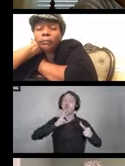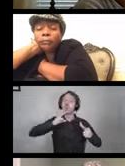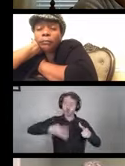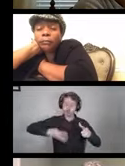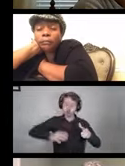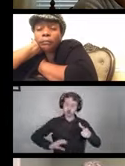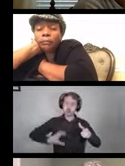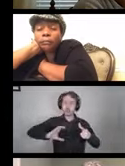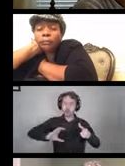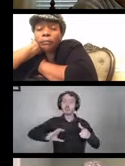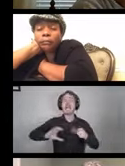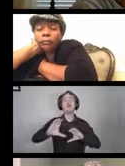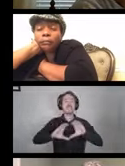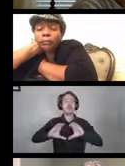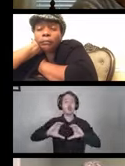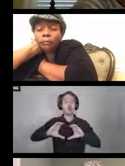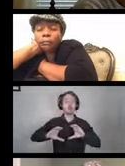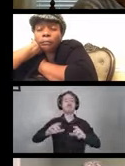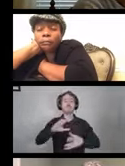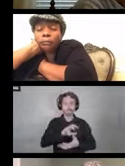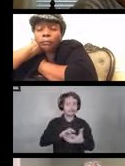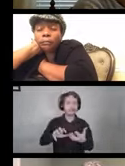Utility gloves that can be washed or disposable gloves.